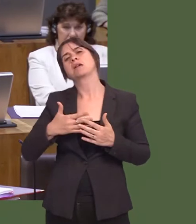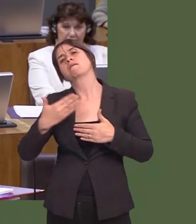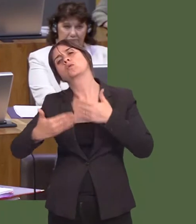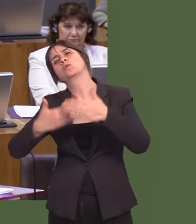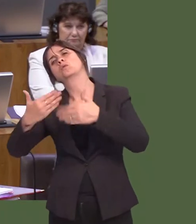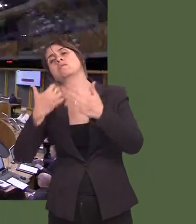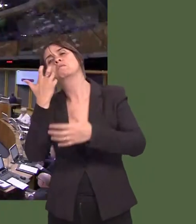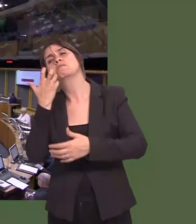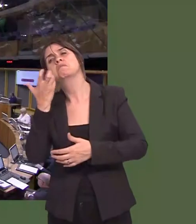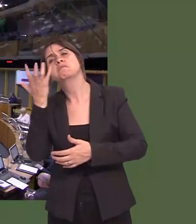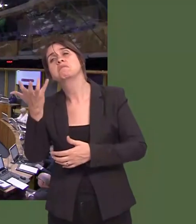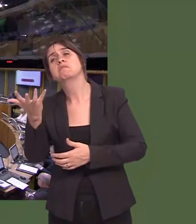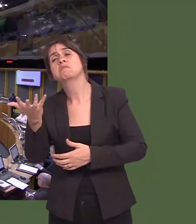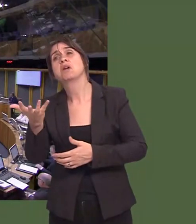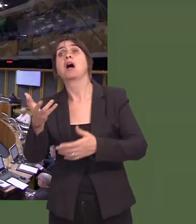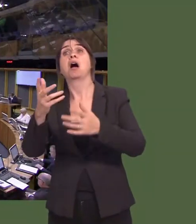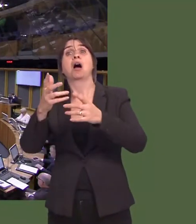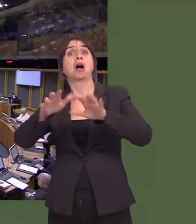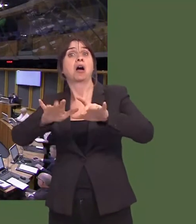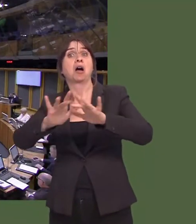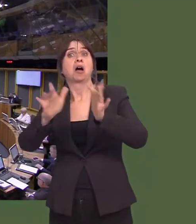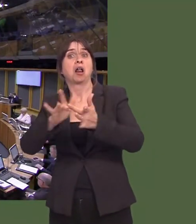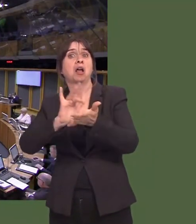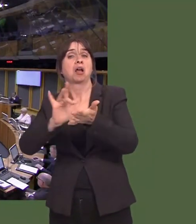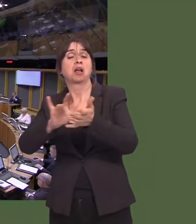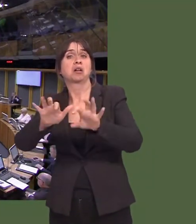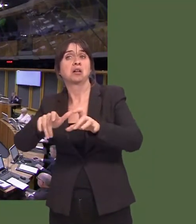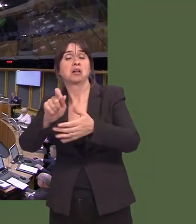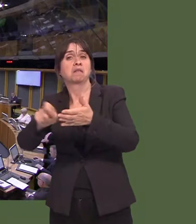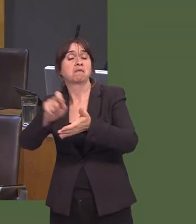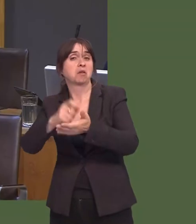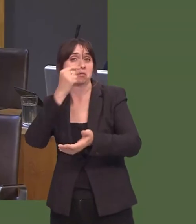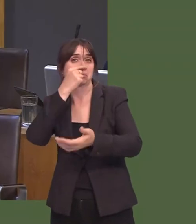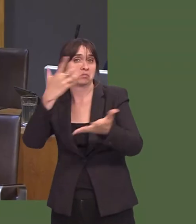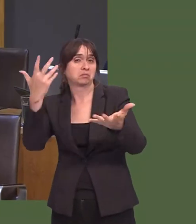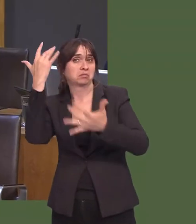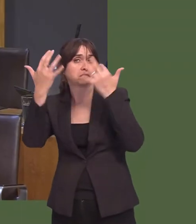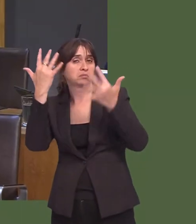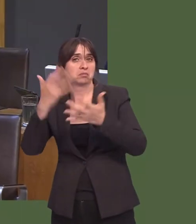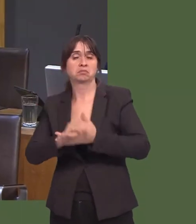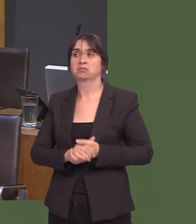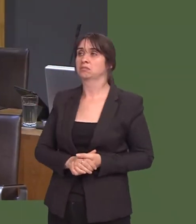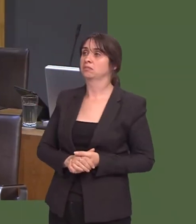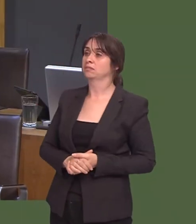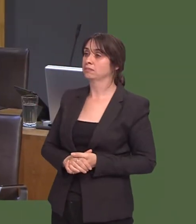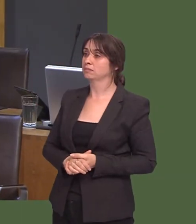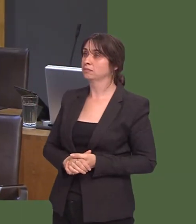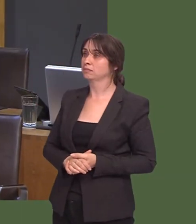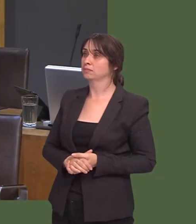Mike Hedges: 6. A wnaiff y Prif Weinidog ddatganiad am ddefnydd Llywodraeth Cymru o psyllids i fynd i'r afael